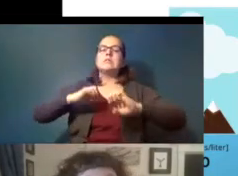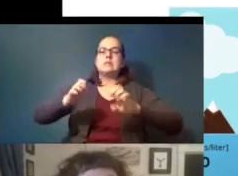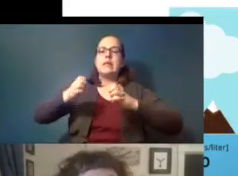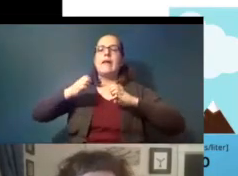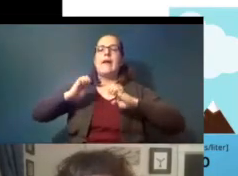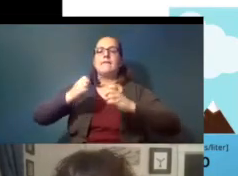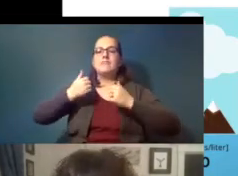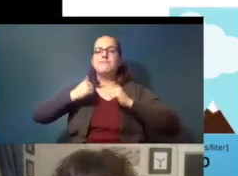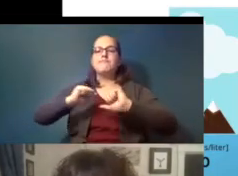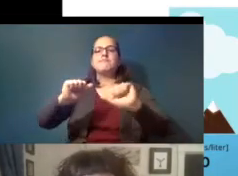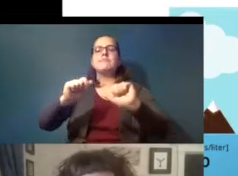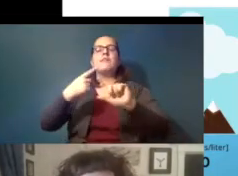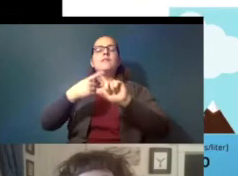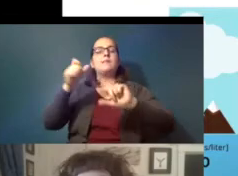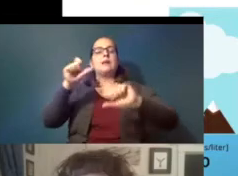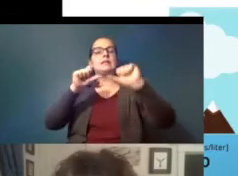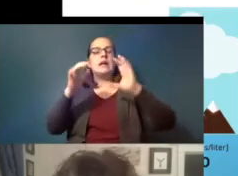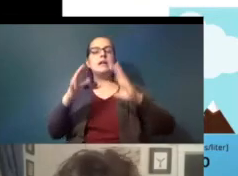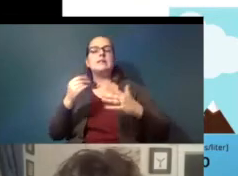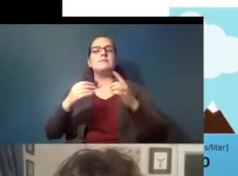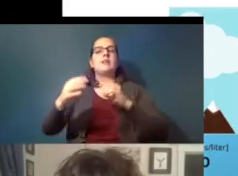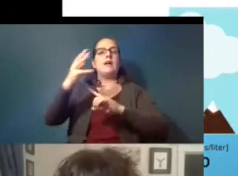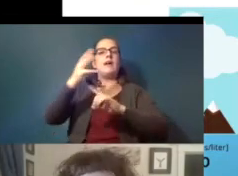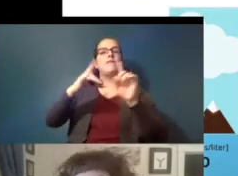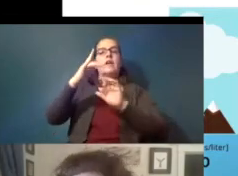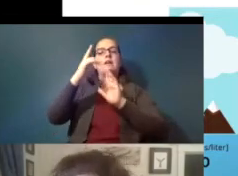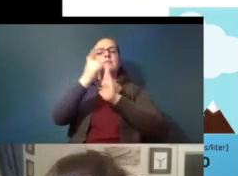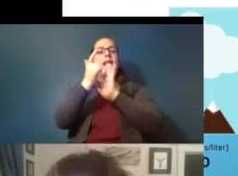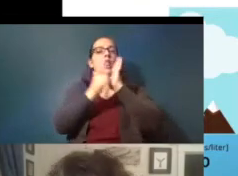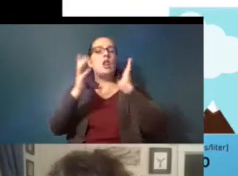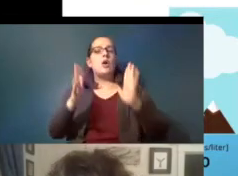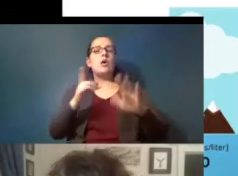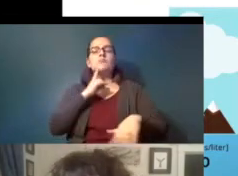by scientists and environmental lawyers who go up there and give presentations